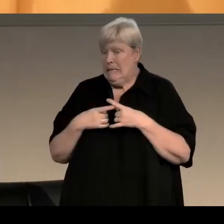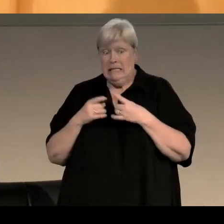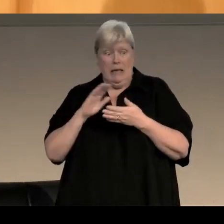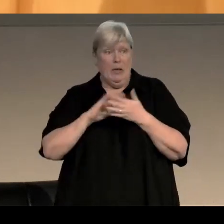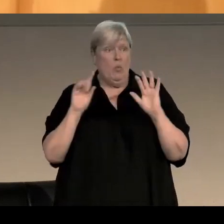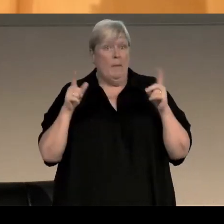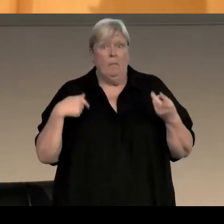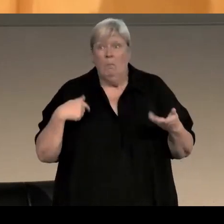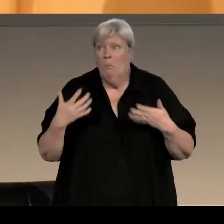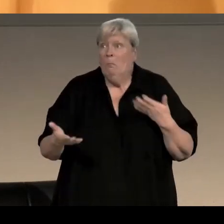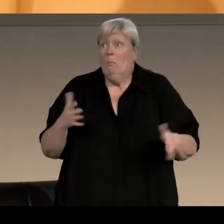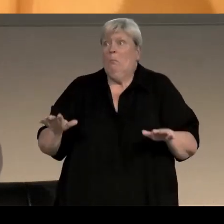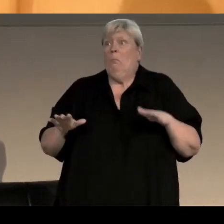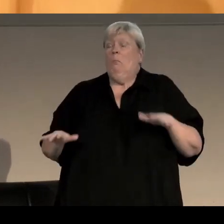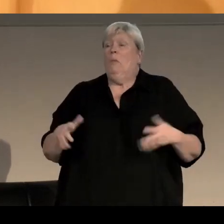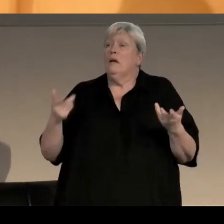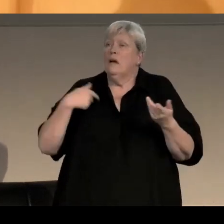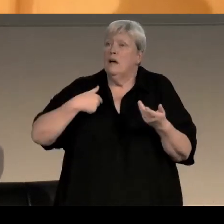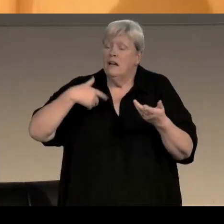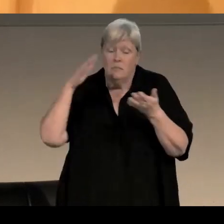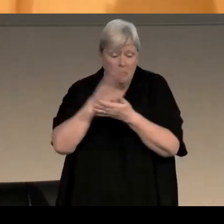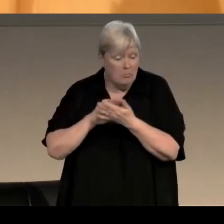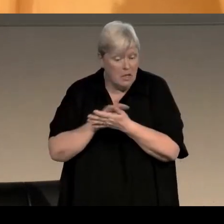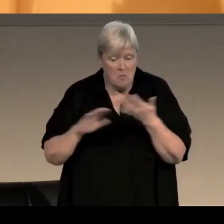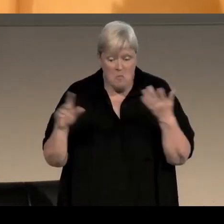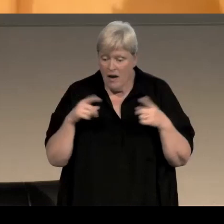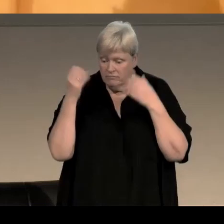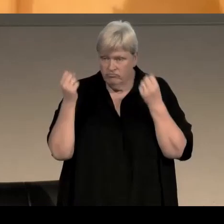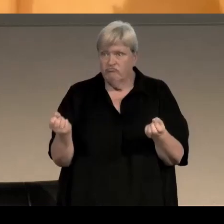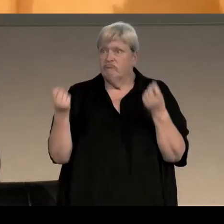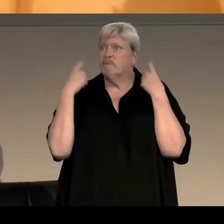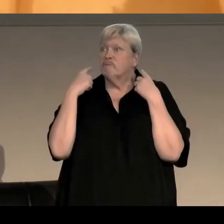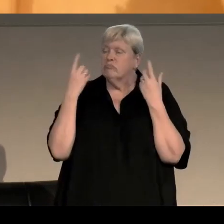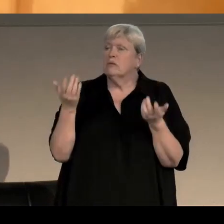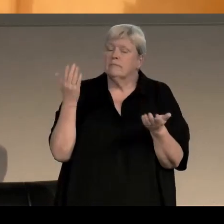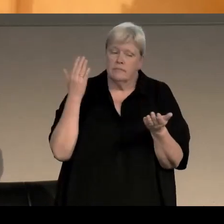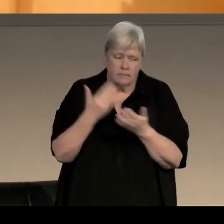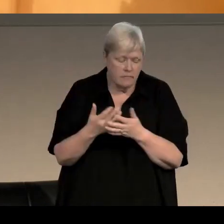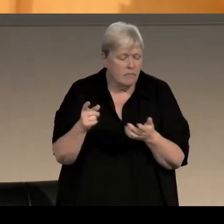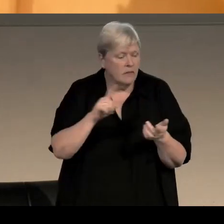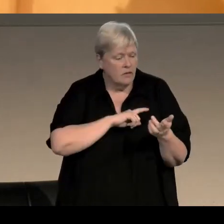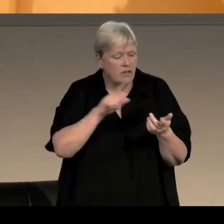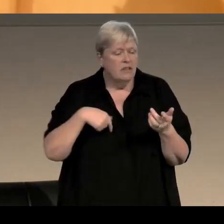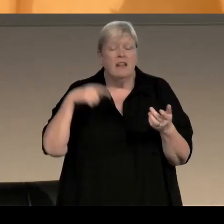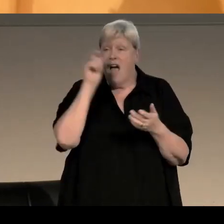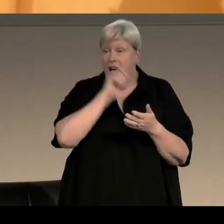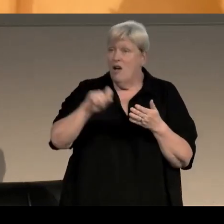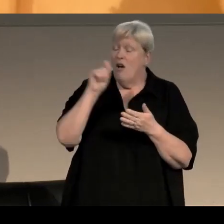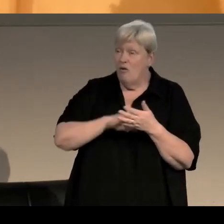and what was that sexuality even? So one of the reasons I wrote Lindsay Gordon the way iI dead I mean